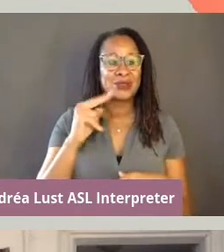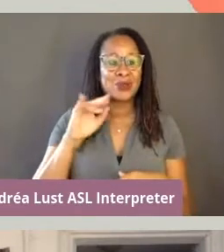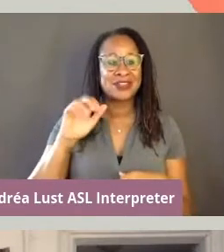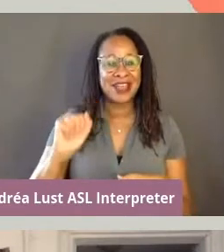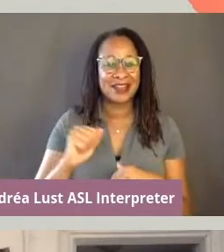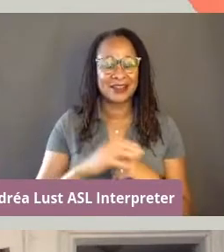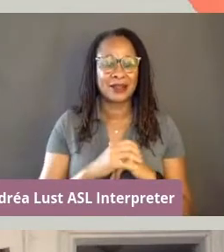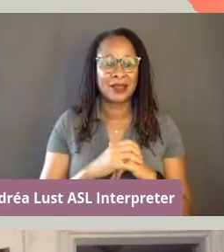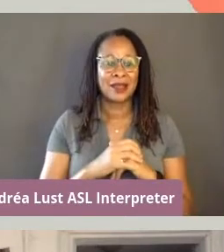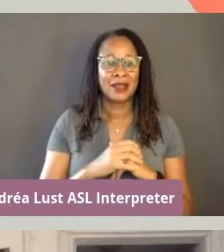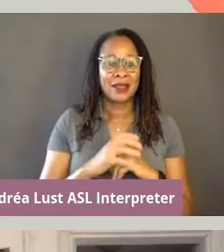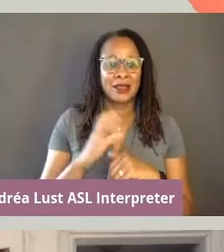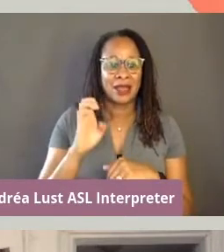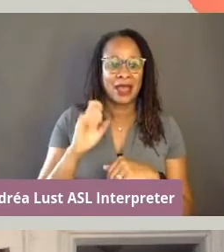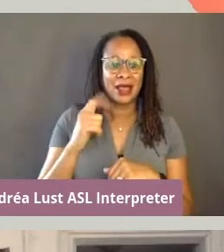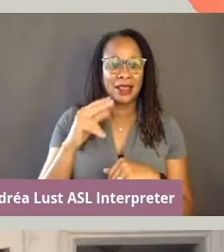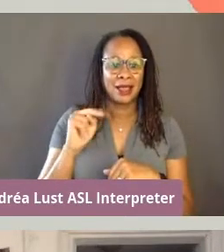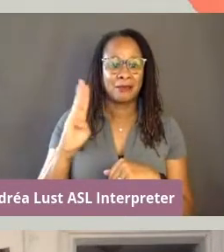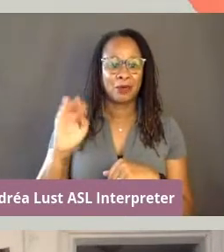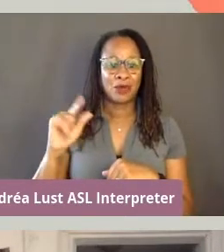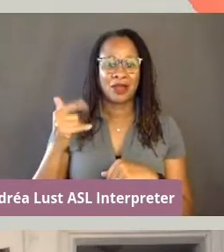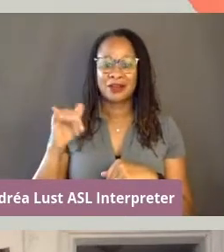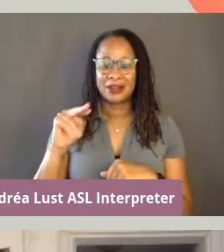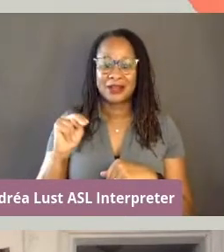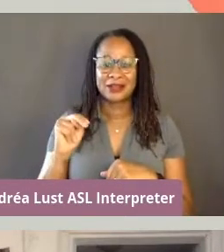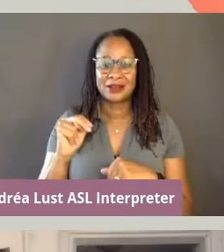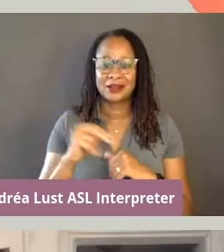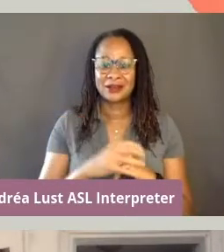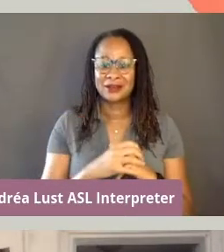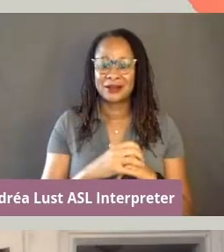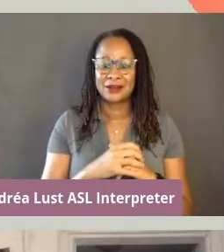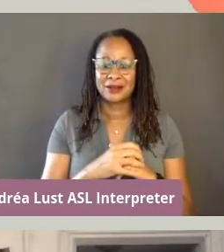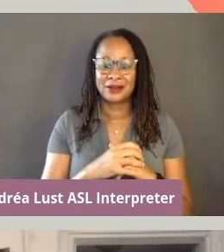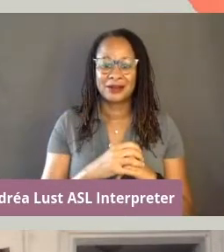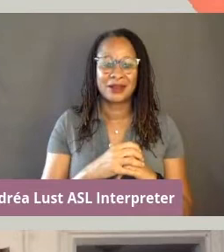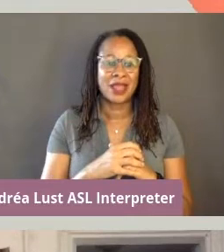My name is Elan Bogarin and I go by she, her